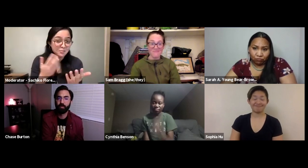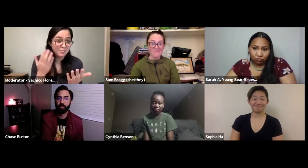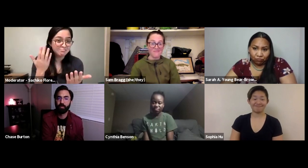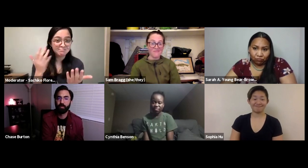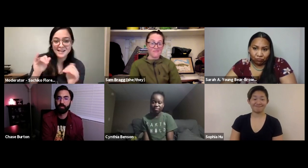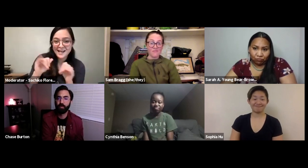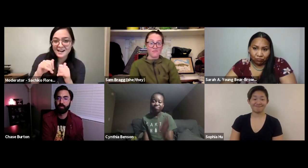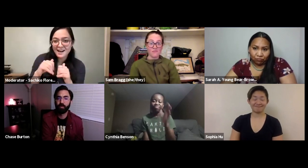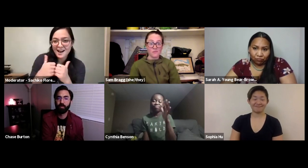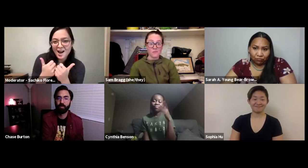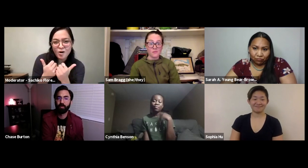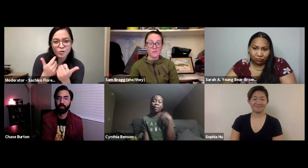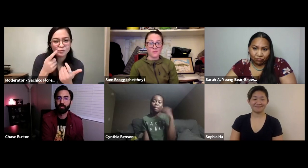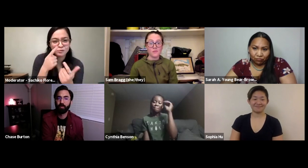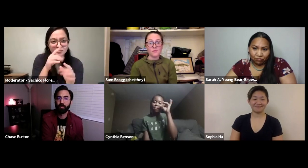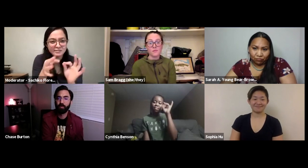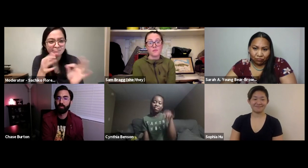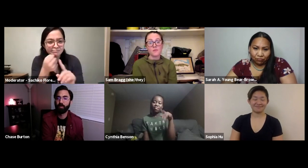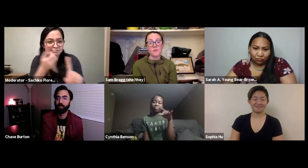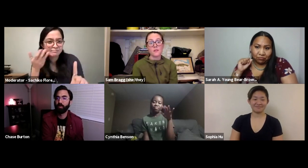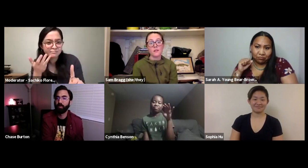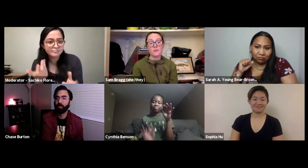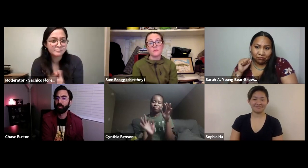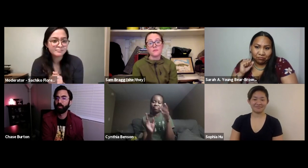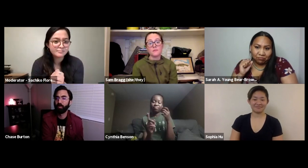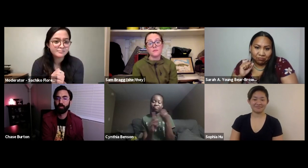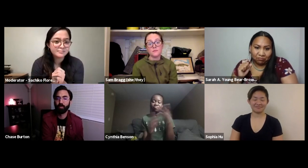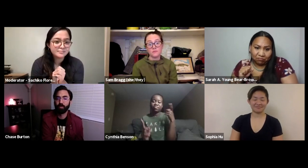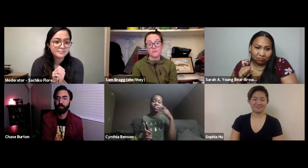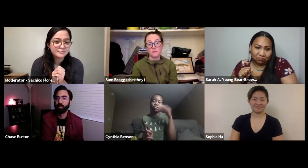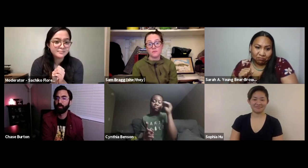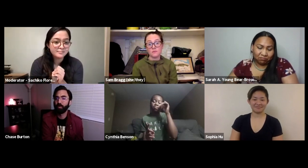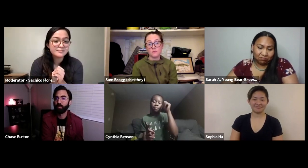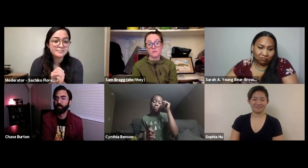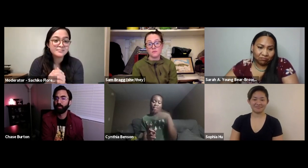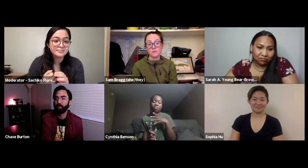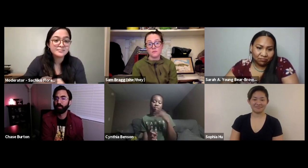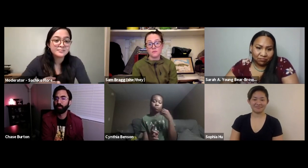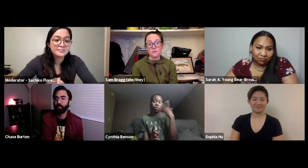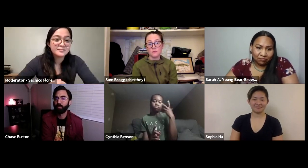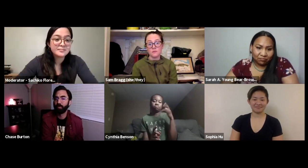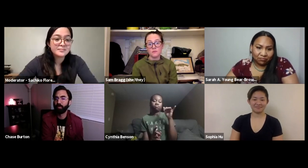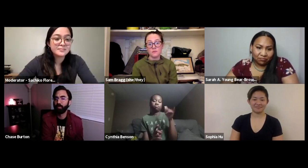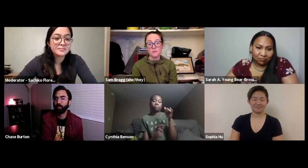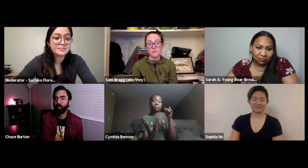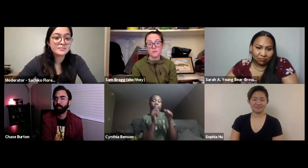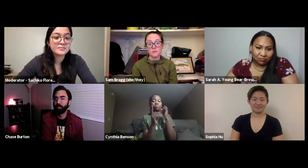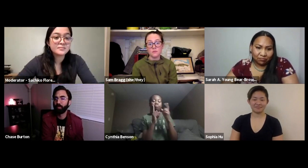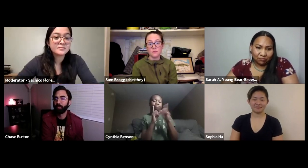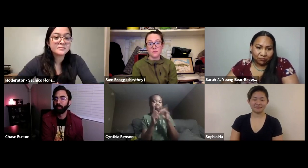nods, so do you mind elaborating more about your thoughts.